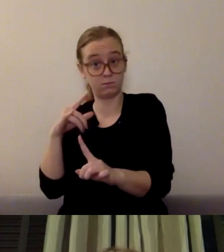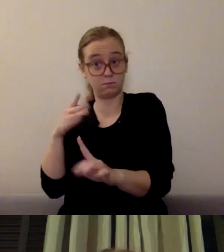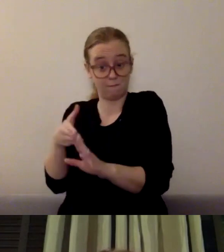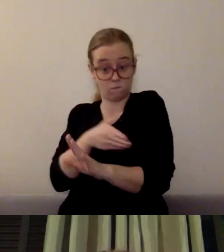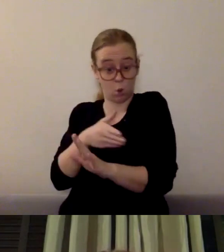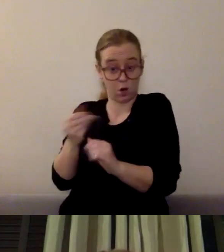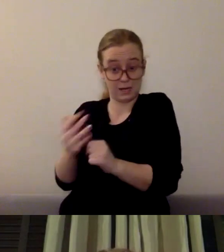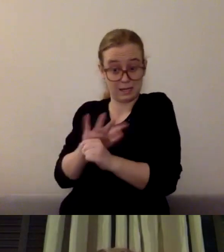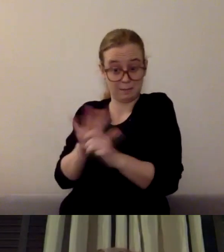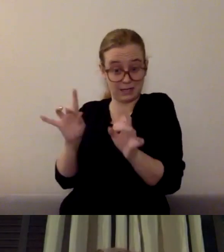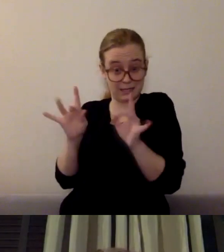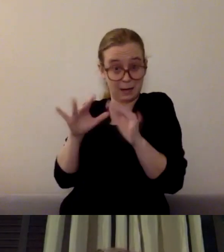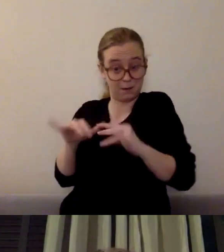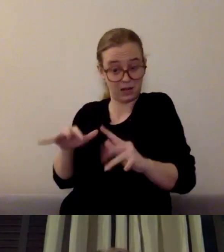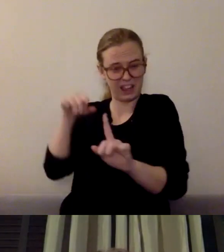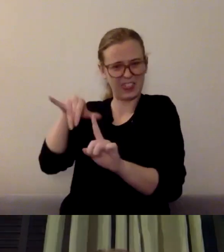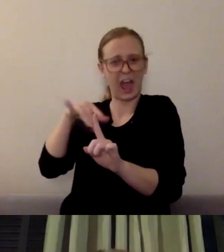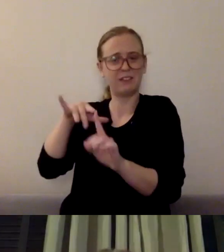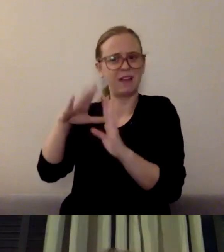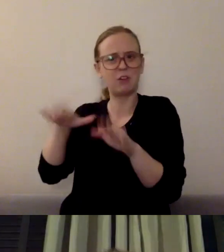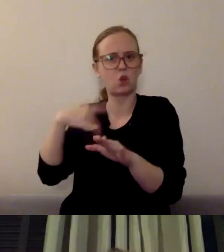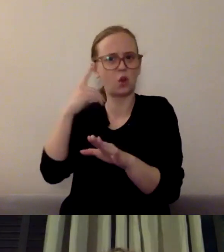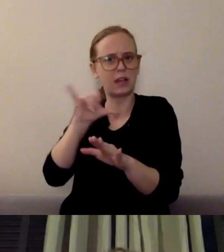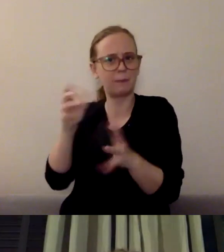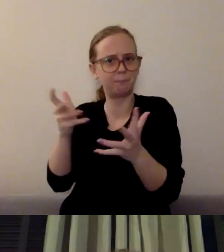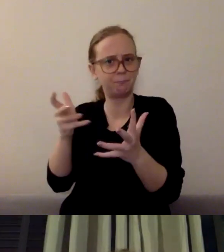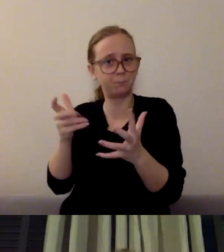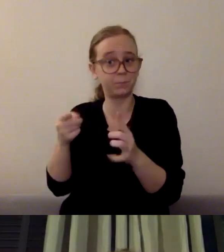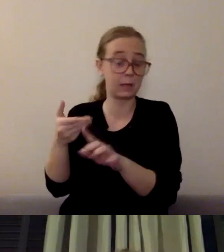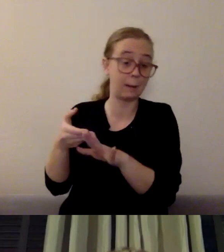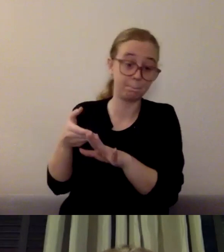And this COVID-19 and its impacts compound those stresses